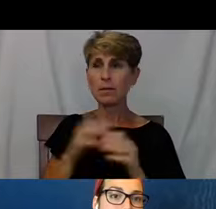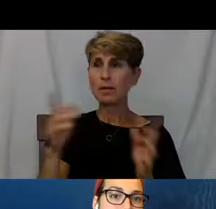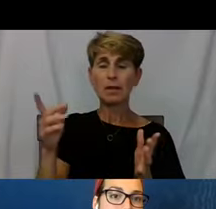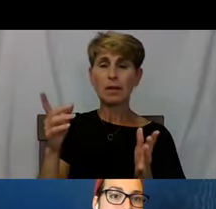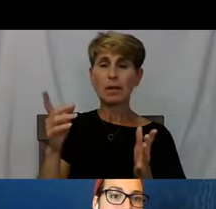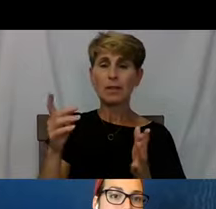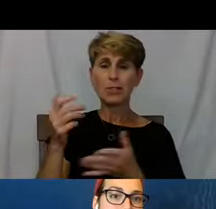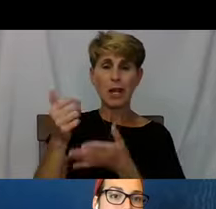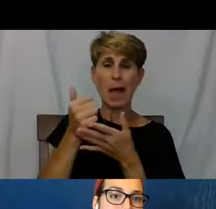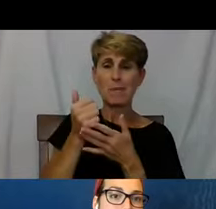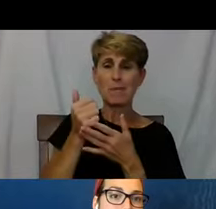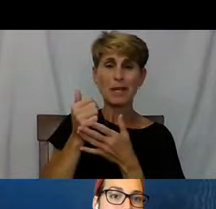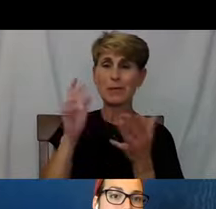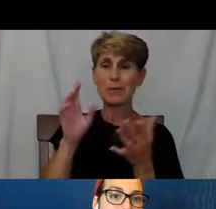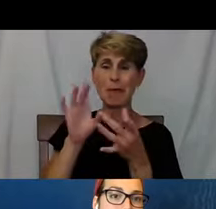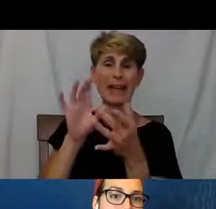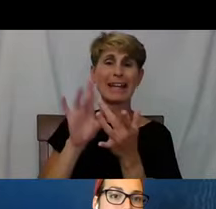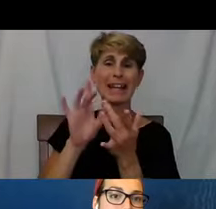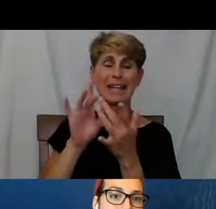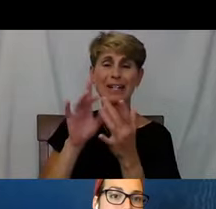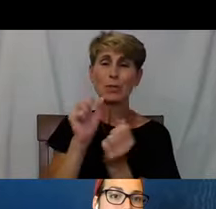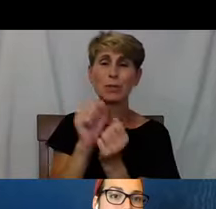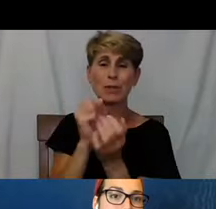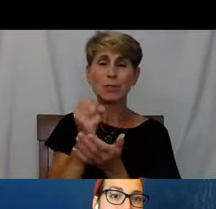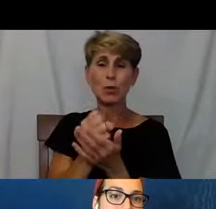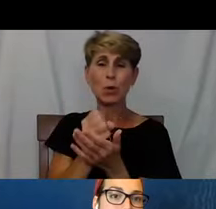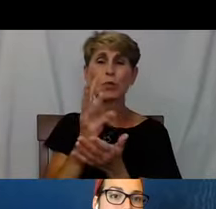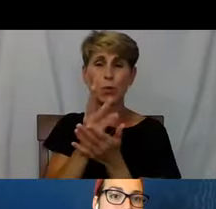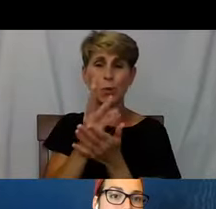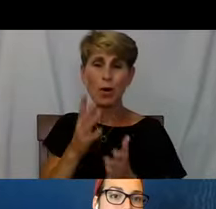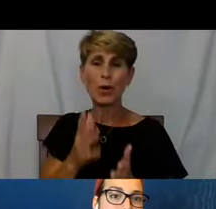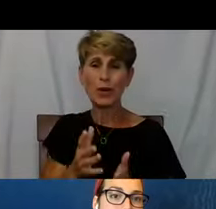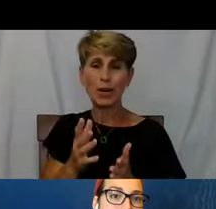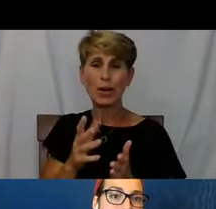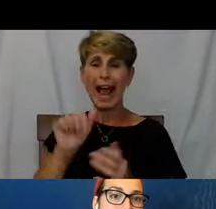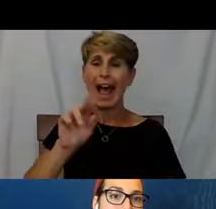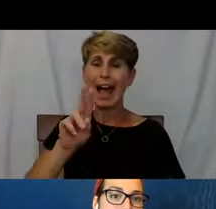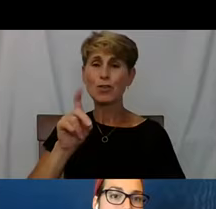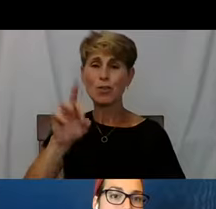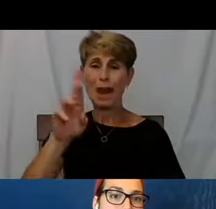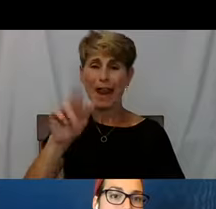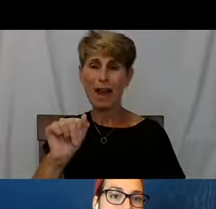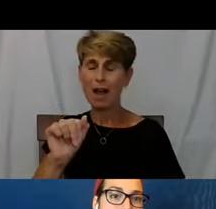Andrea who was my social worker. We worked together but I was still out there, I was still using.